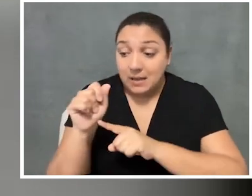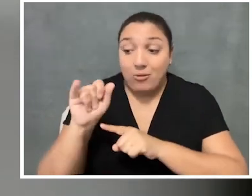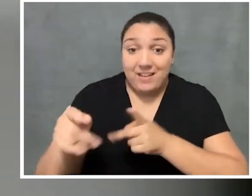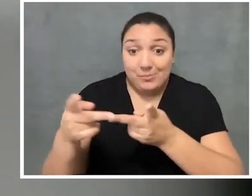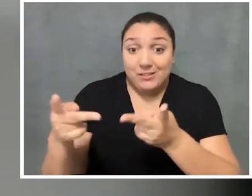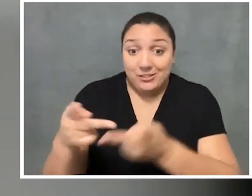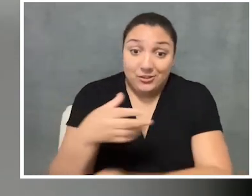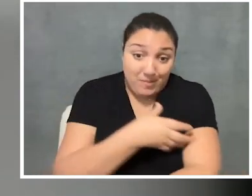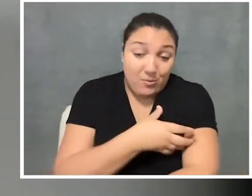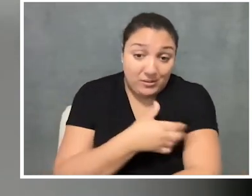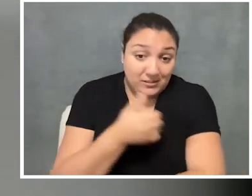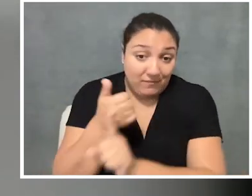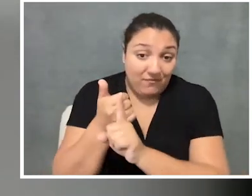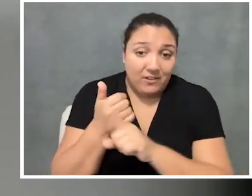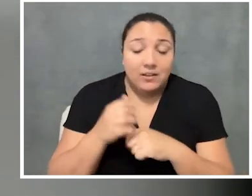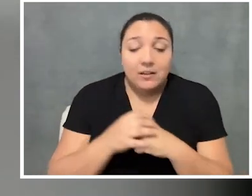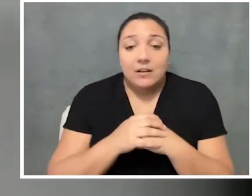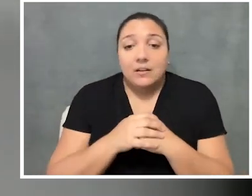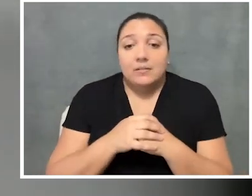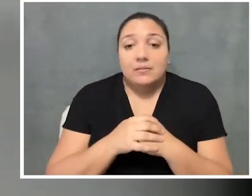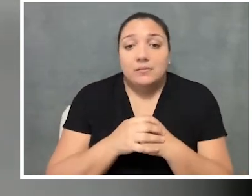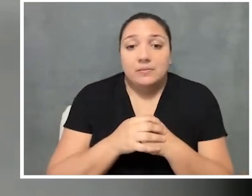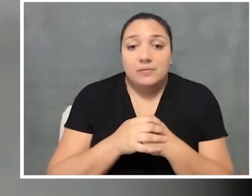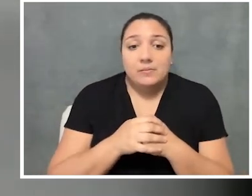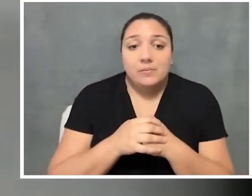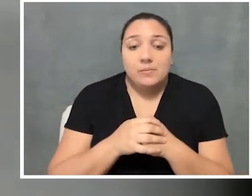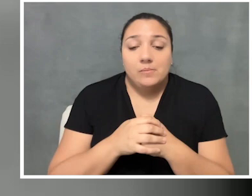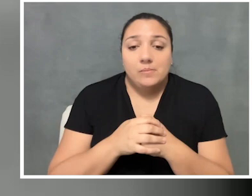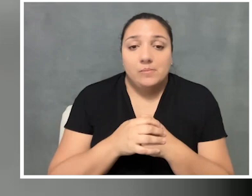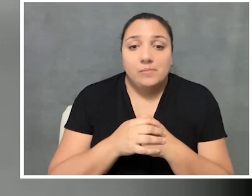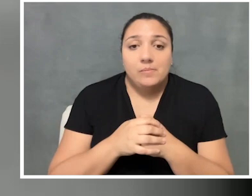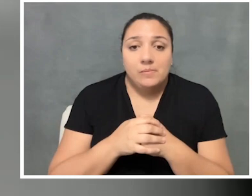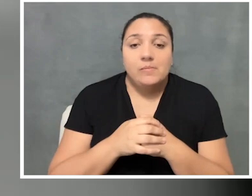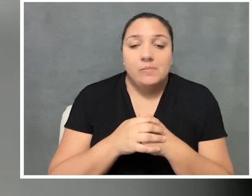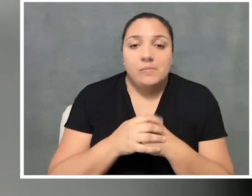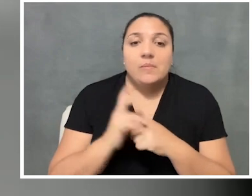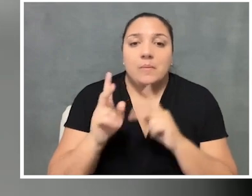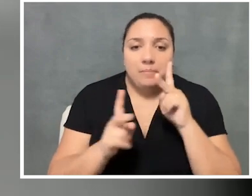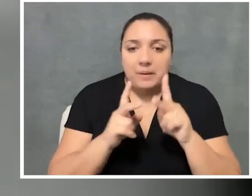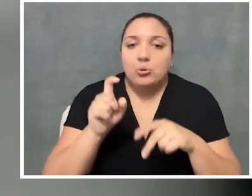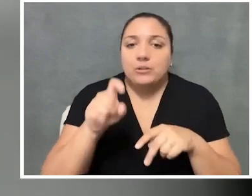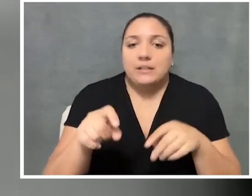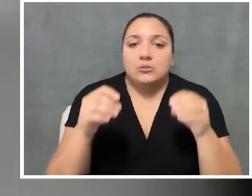is a position of power in itself. And like, folks need to, I think,